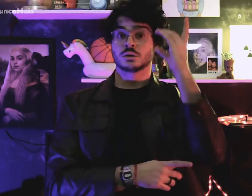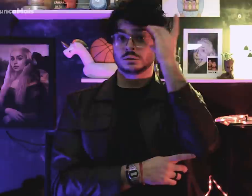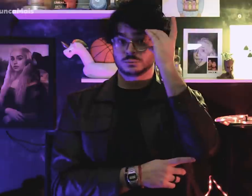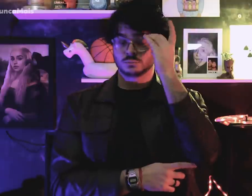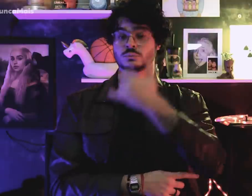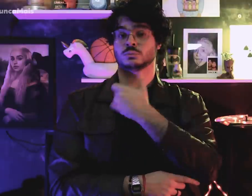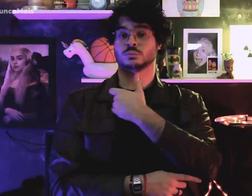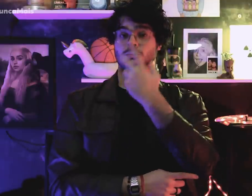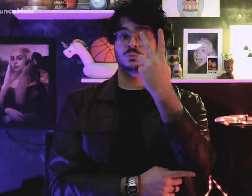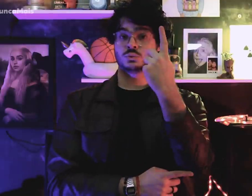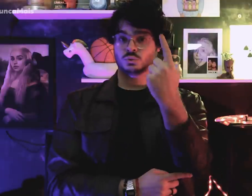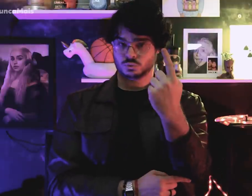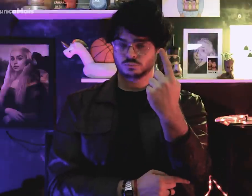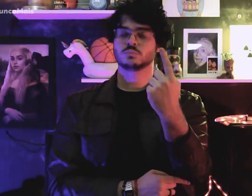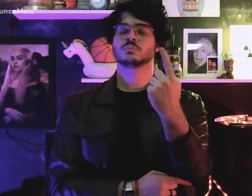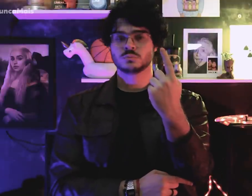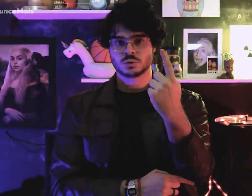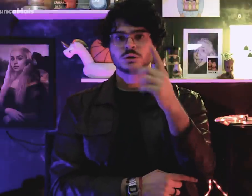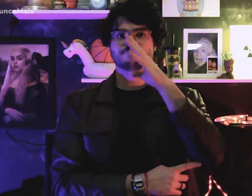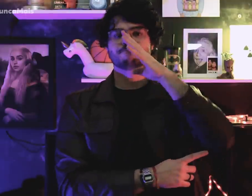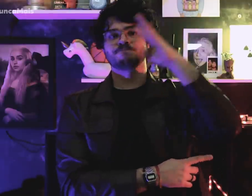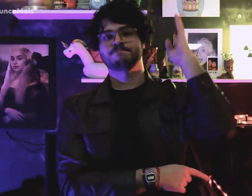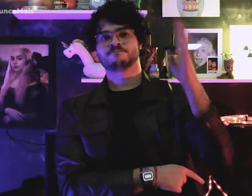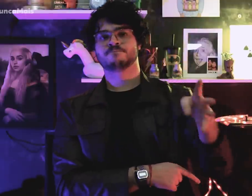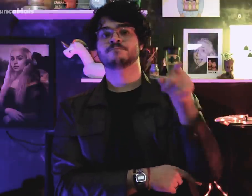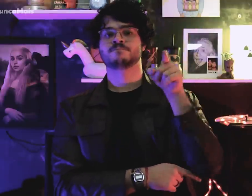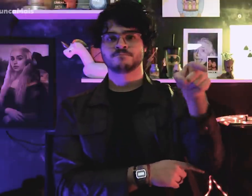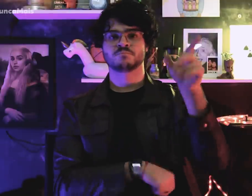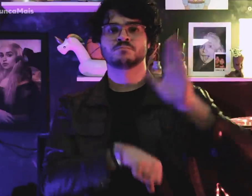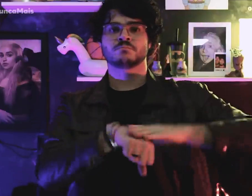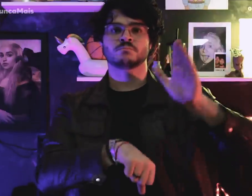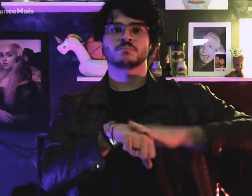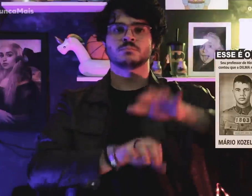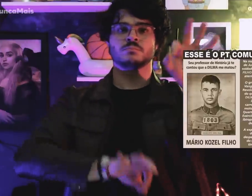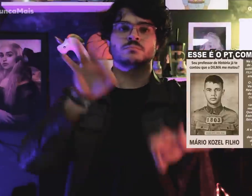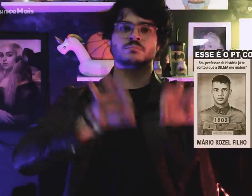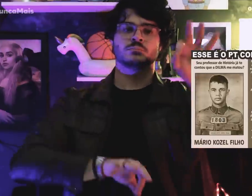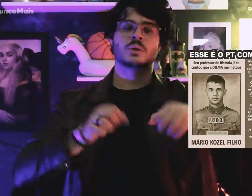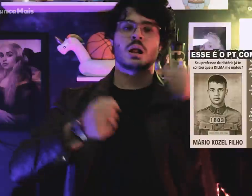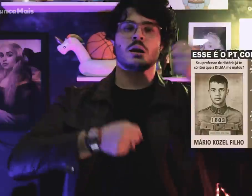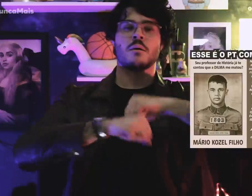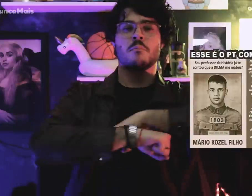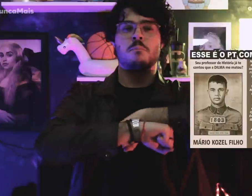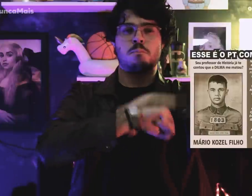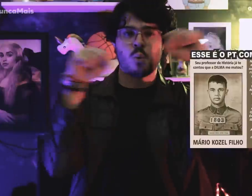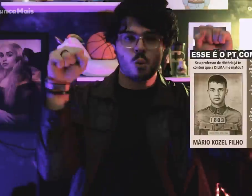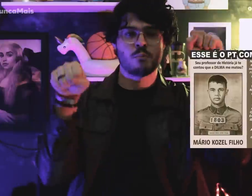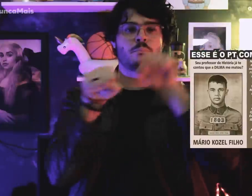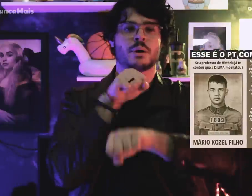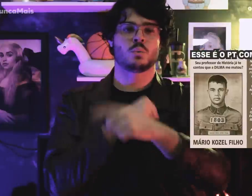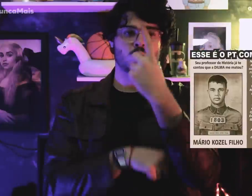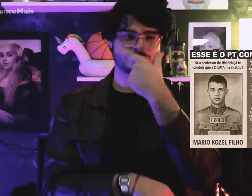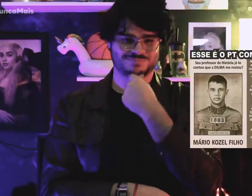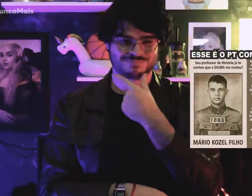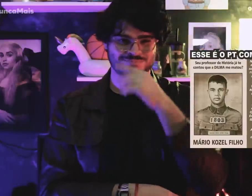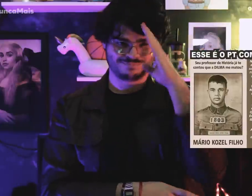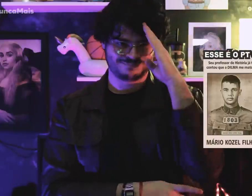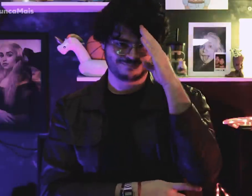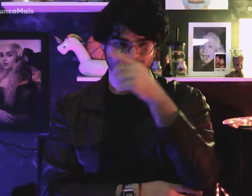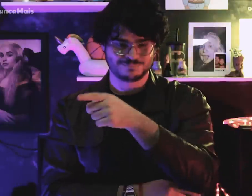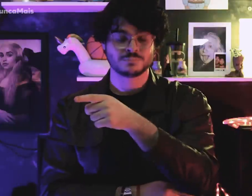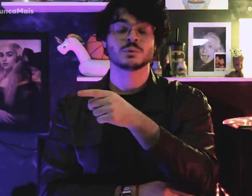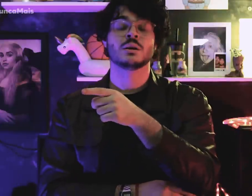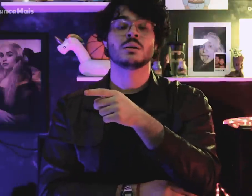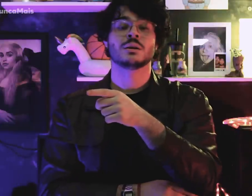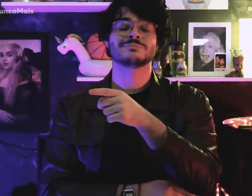Dilma Rousseff, aged 21, was responsible for the death of a soldier.